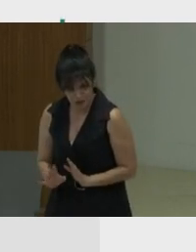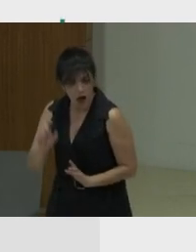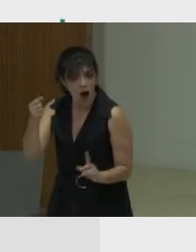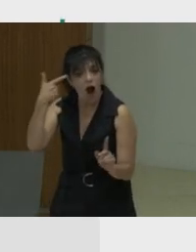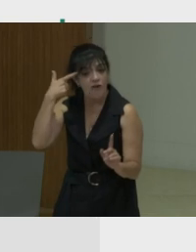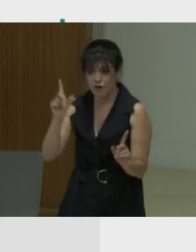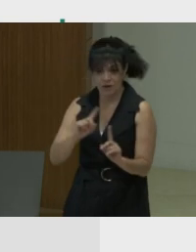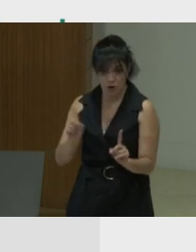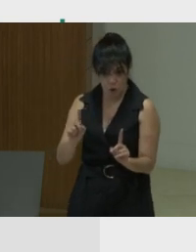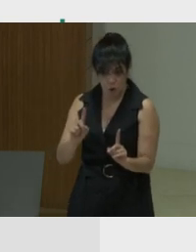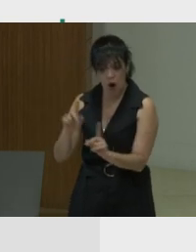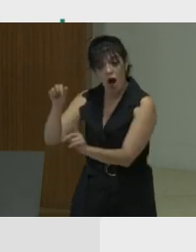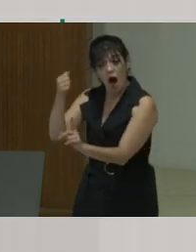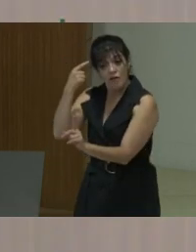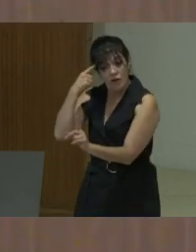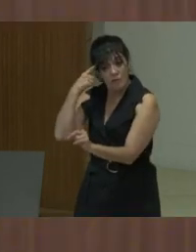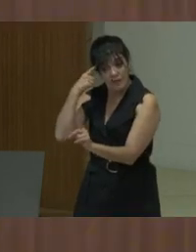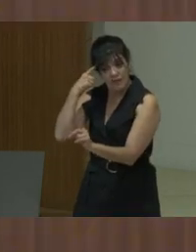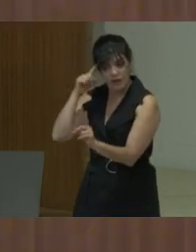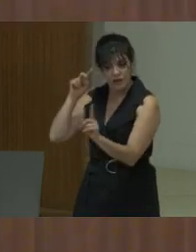which is reflective, theoretically speaking,